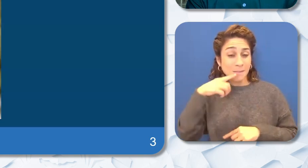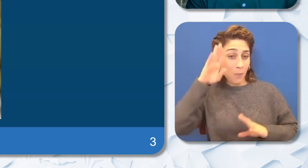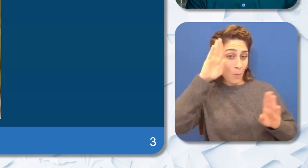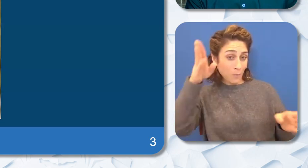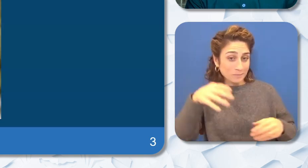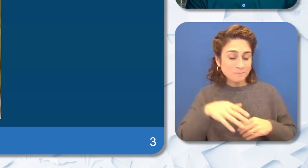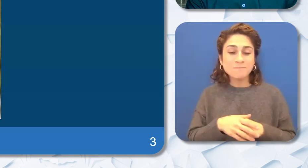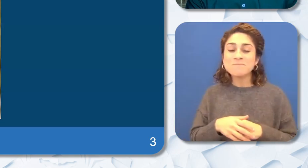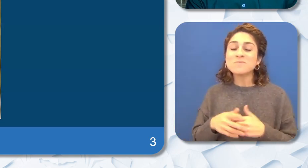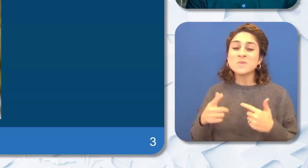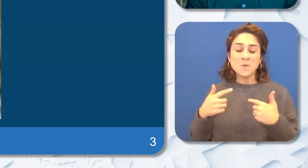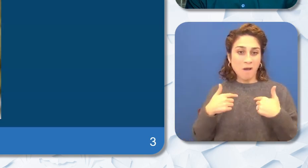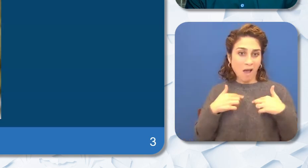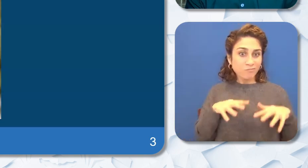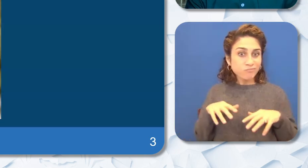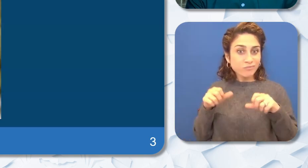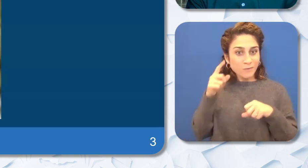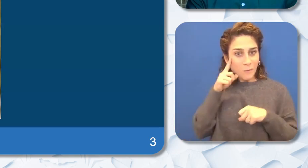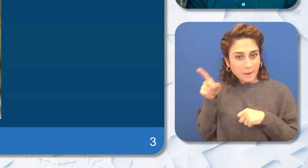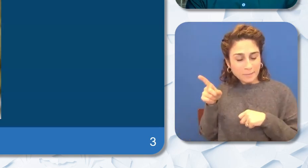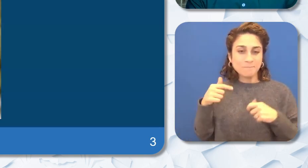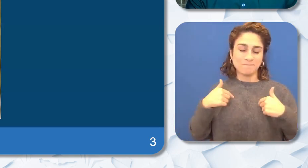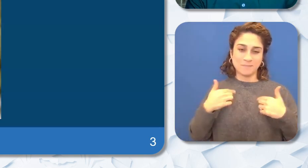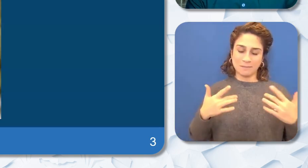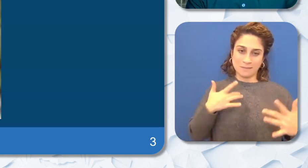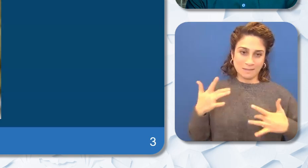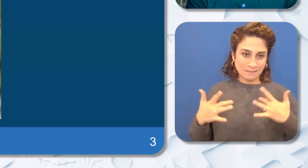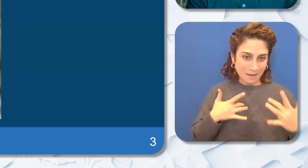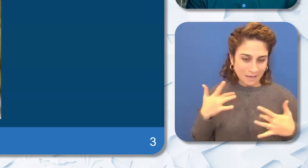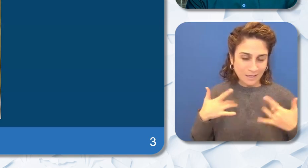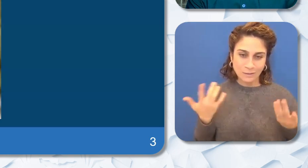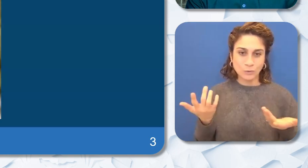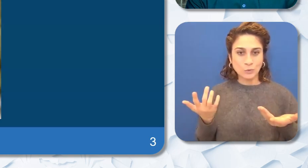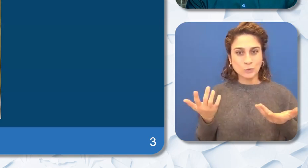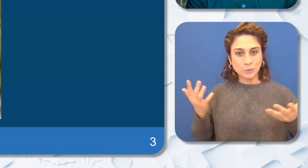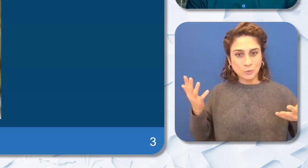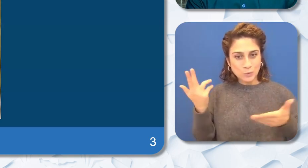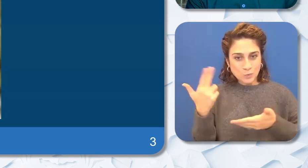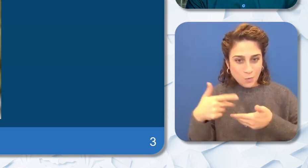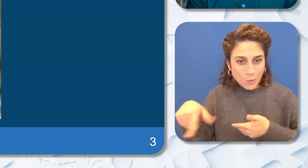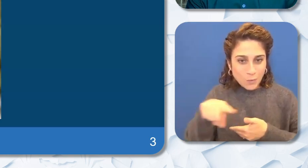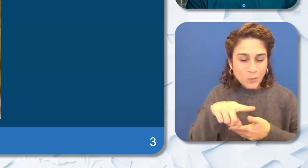I'm excited that I can join all of you today on his behalf to learn about how we may truly center